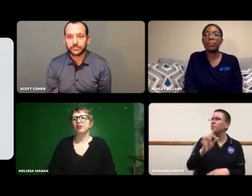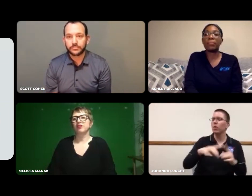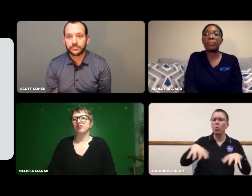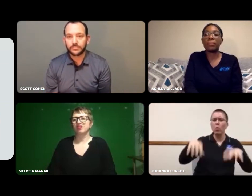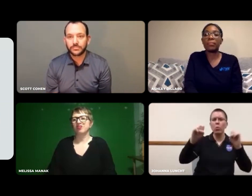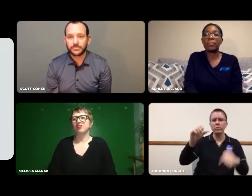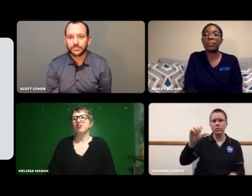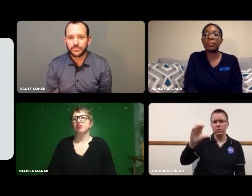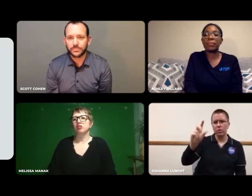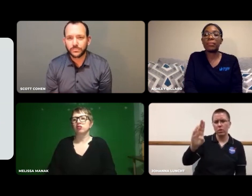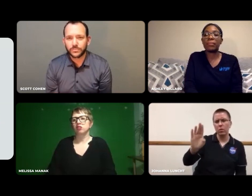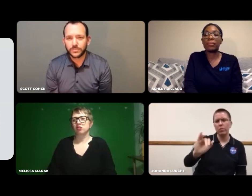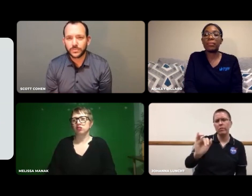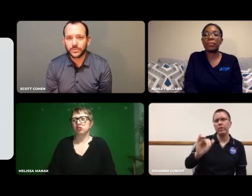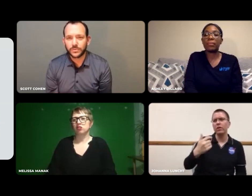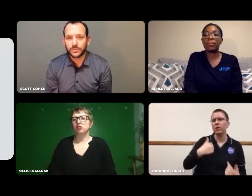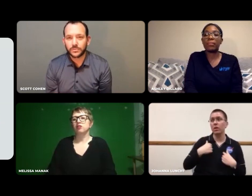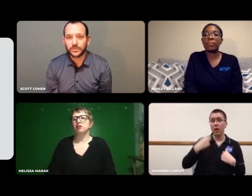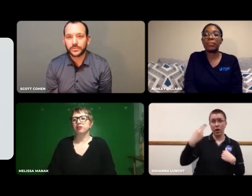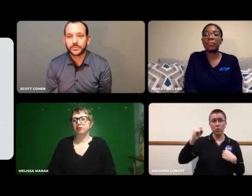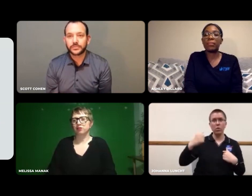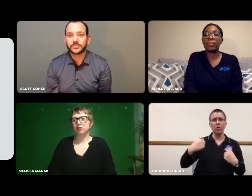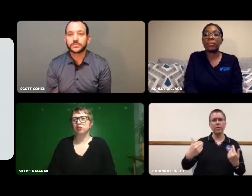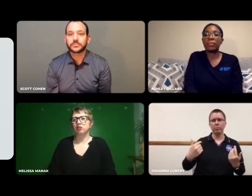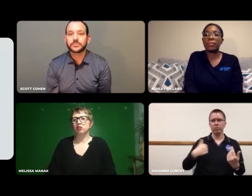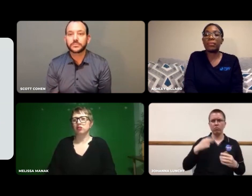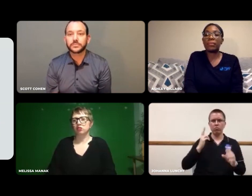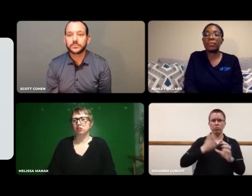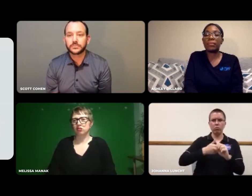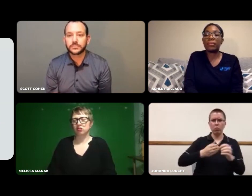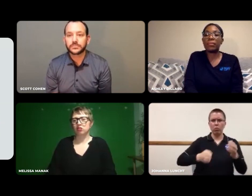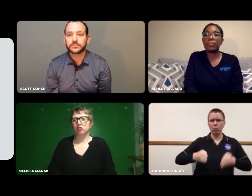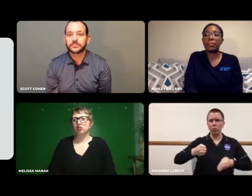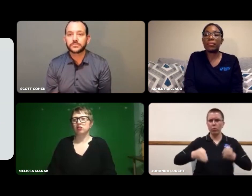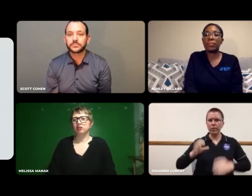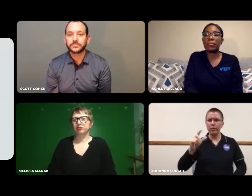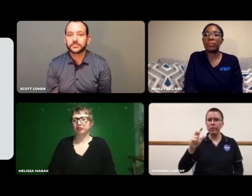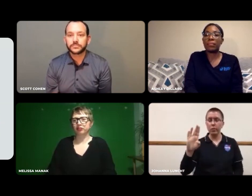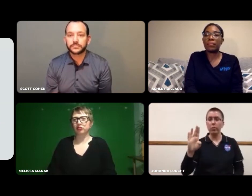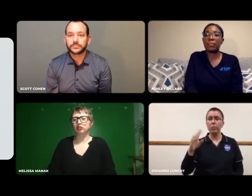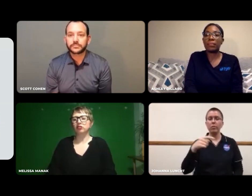Hosting a club. I joined the robotics club myself.